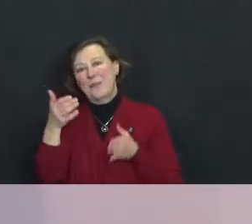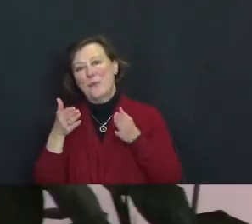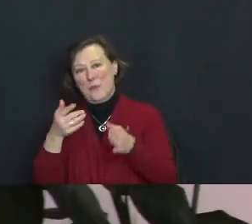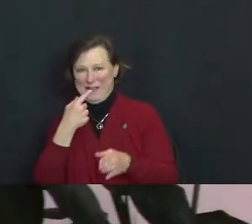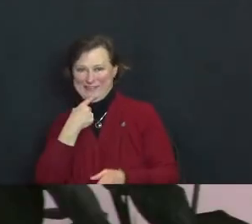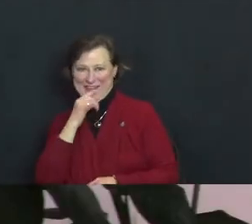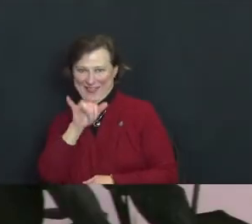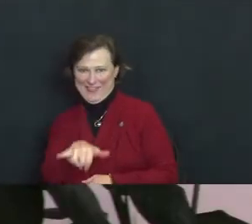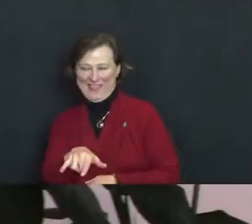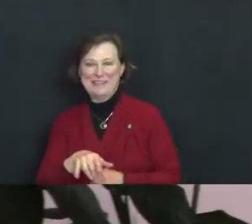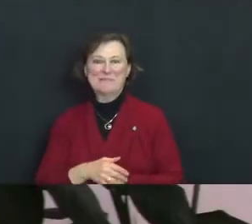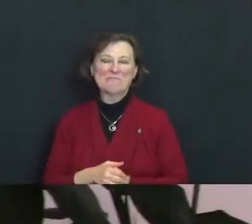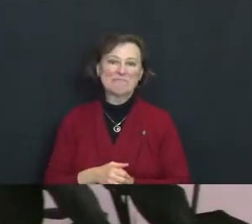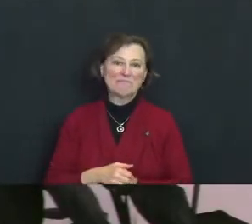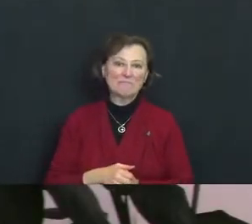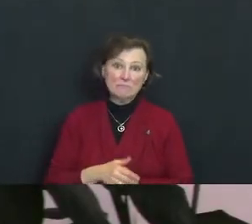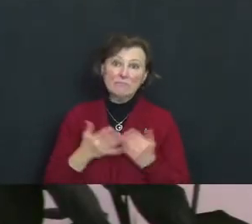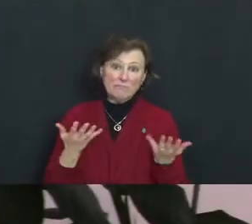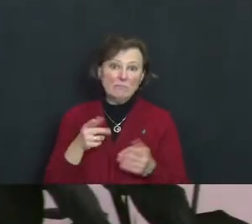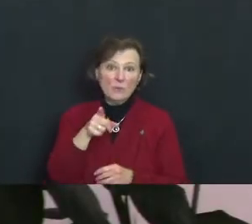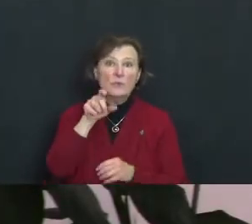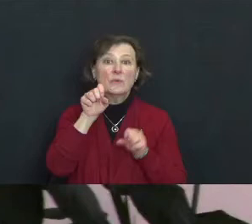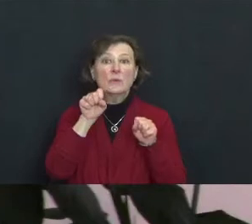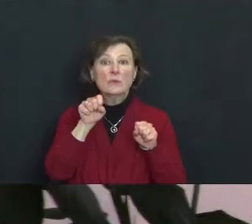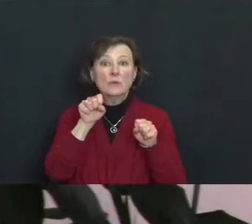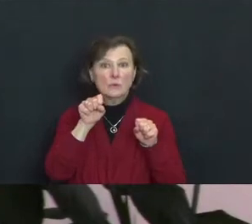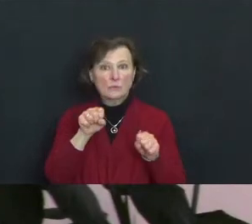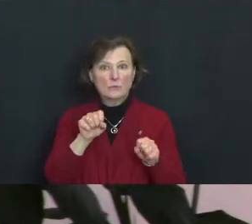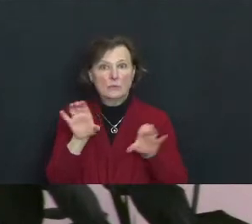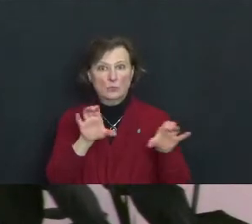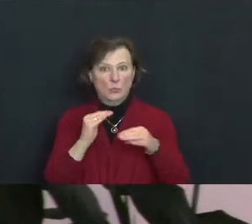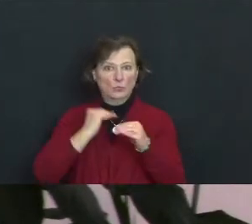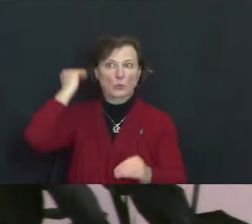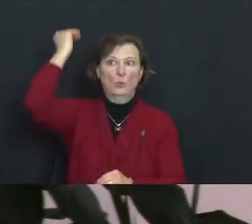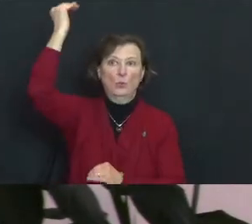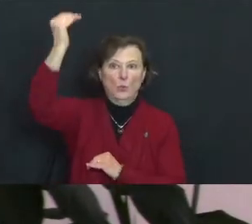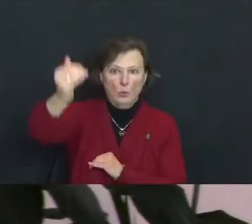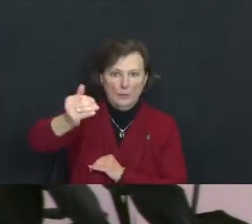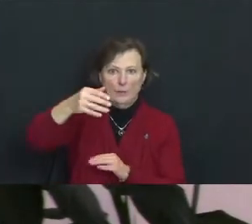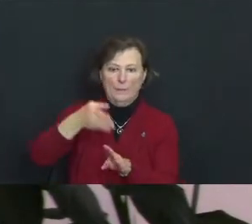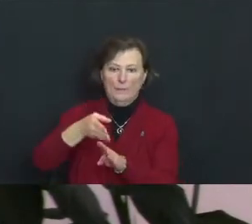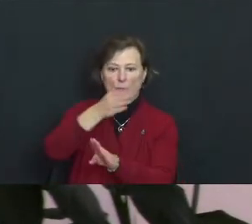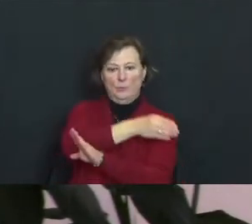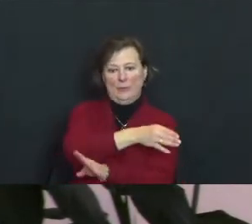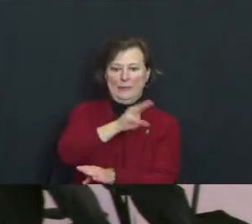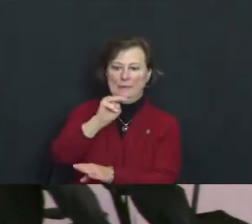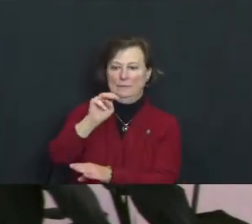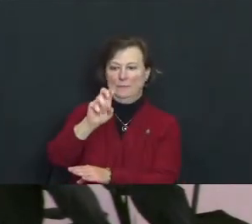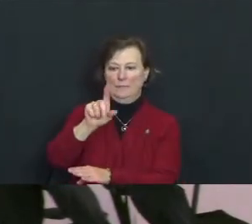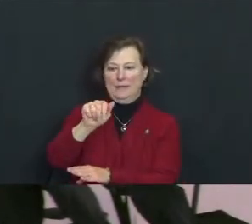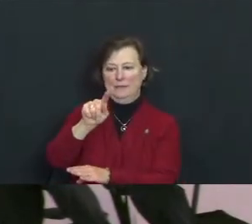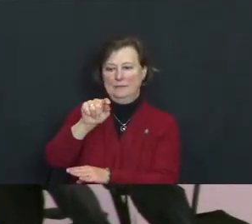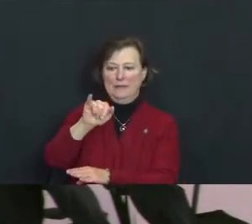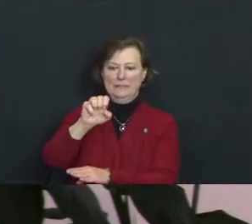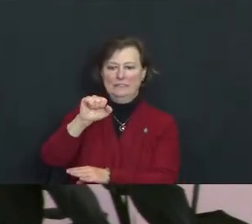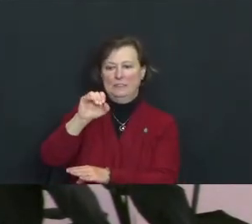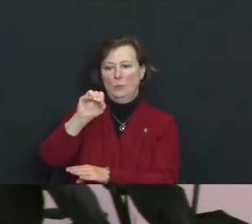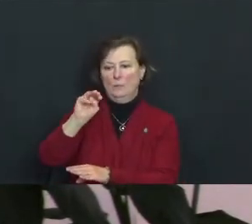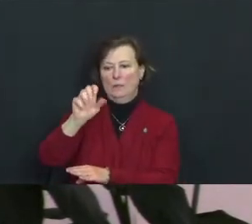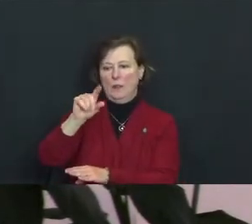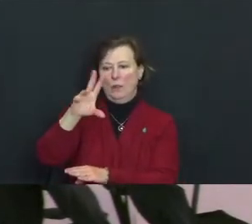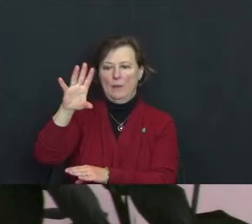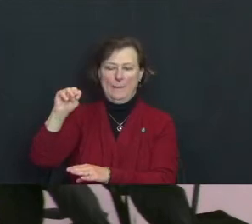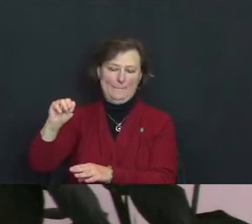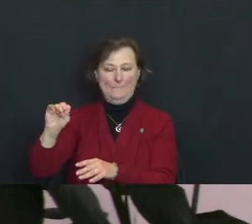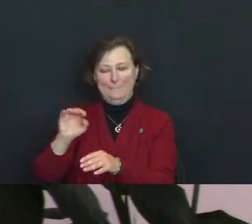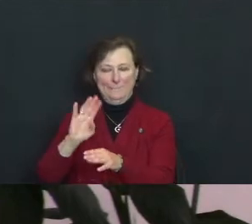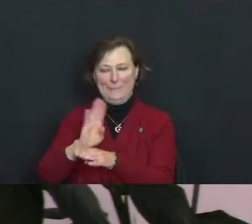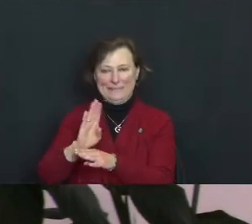Of course, you can you can overdo this premeditatio melorum business and you get frozen into this